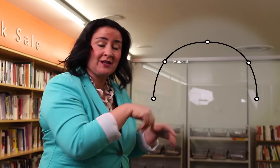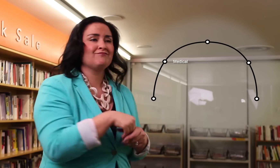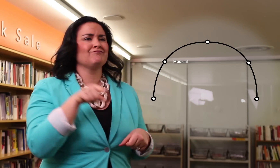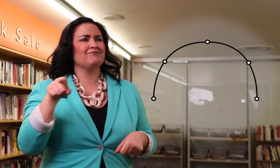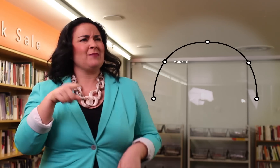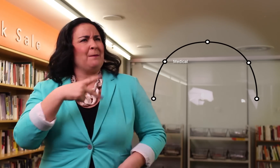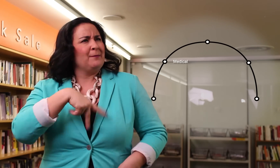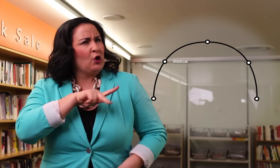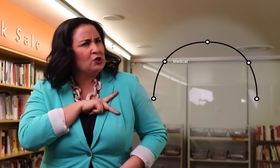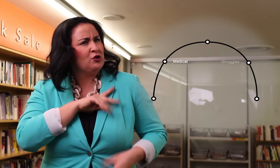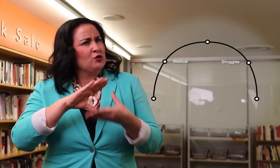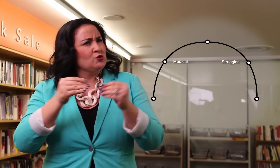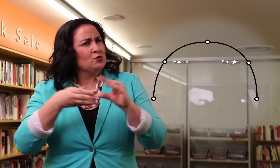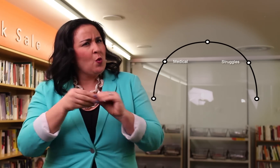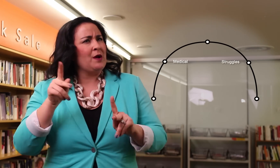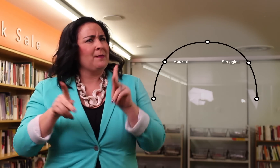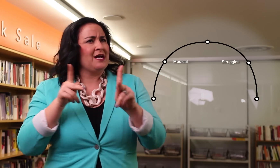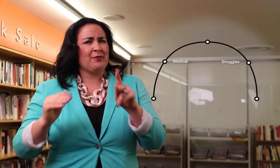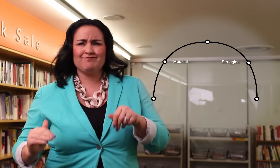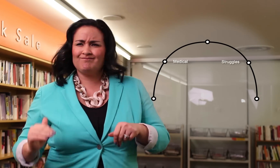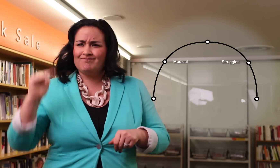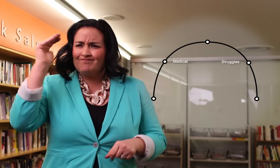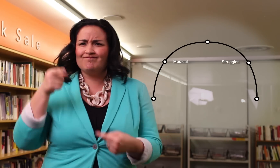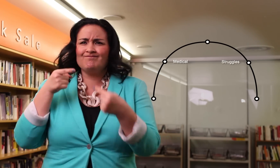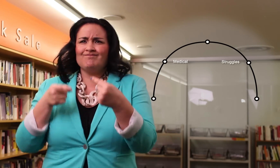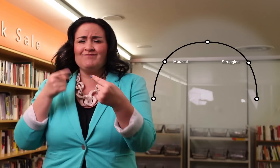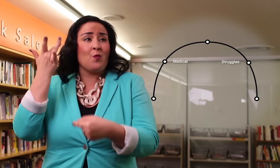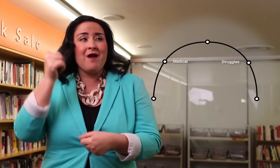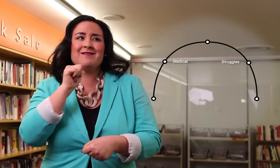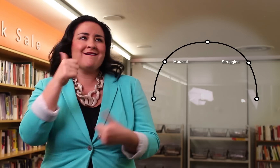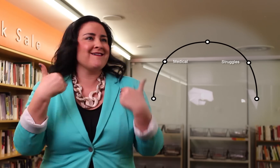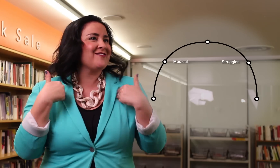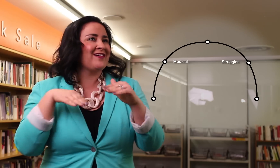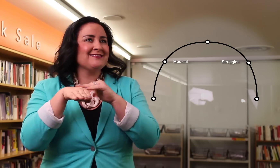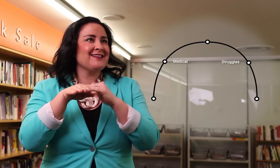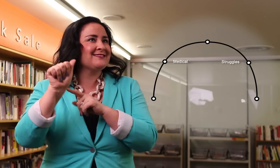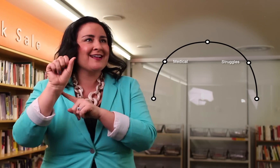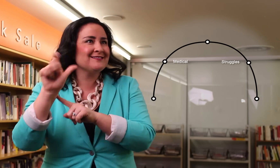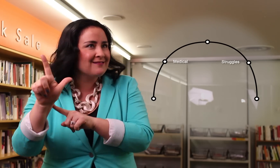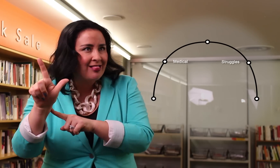We'll also spend some of that time taking a closer look at who LEAD-K truly is,